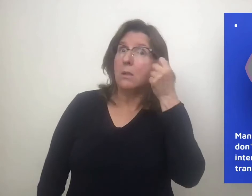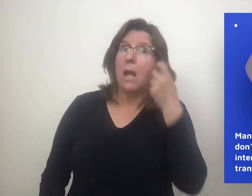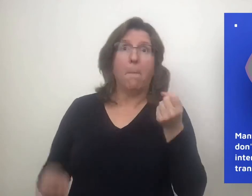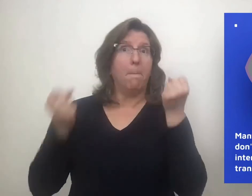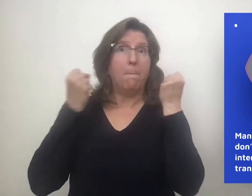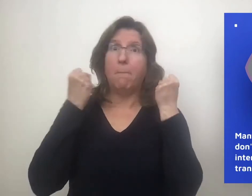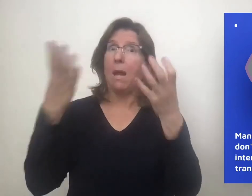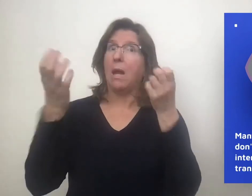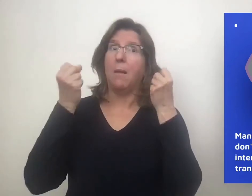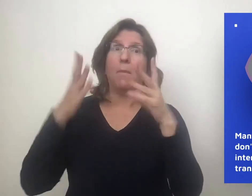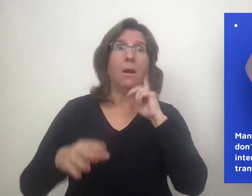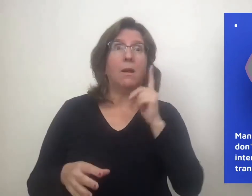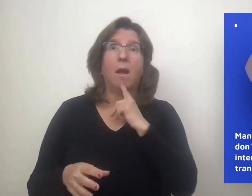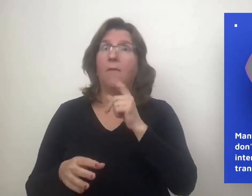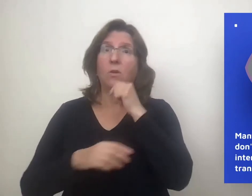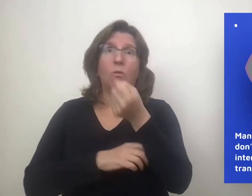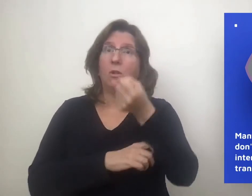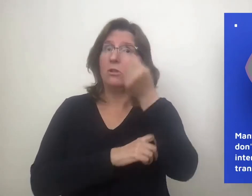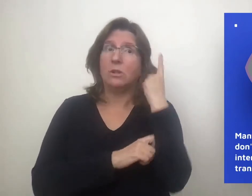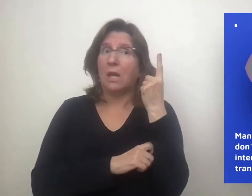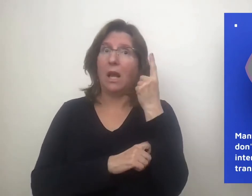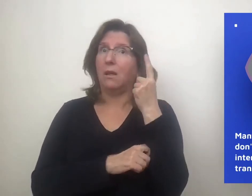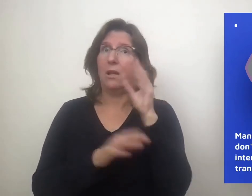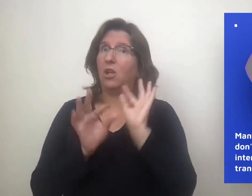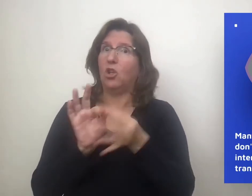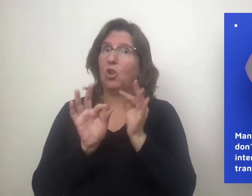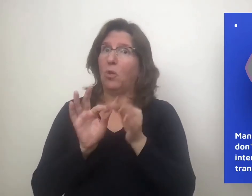Many deaf children don’t understand interpreters,